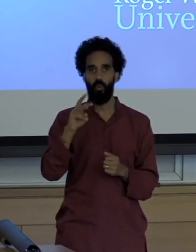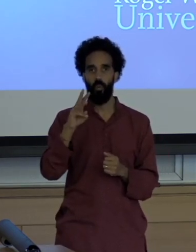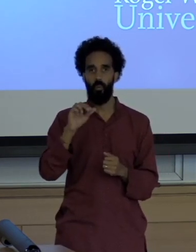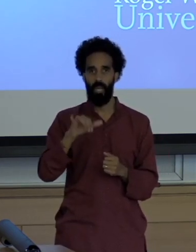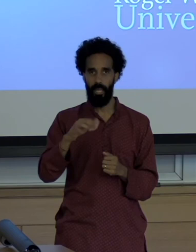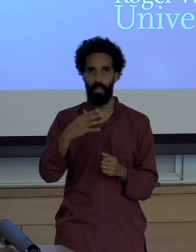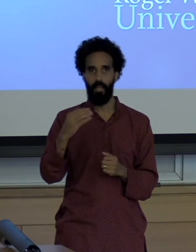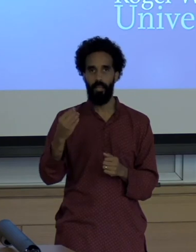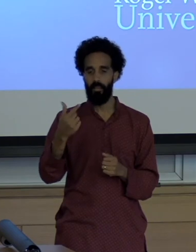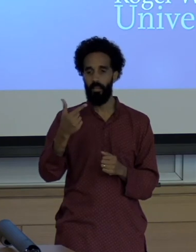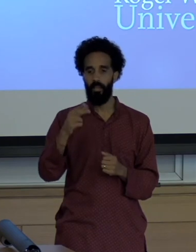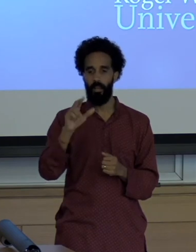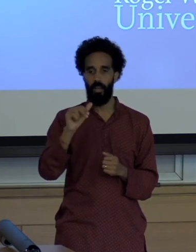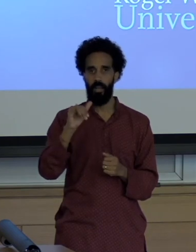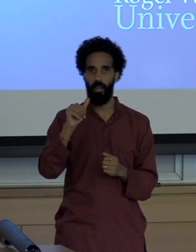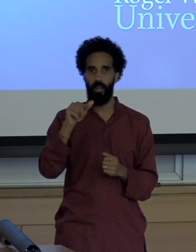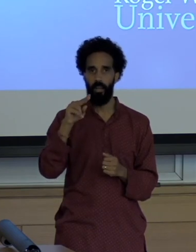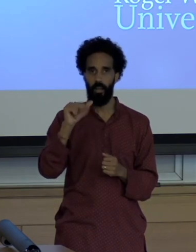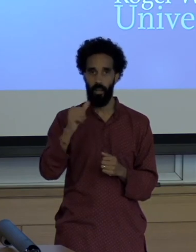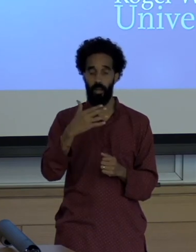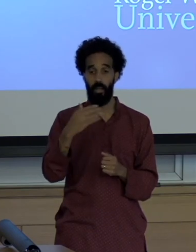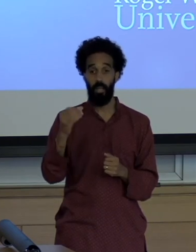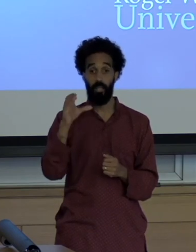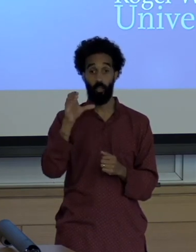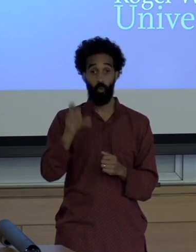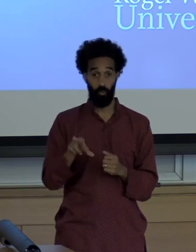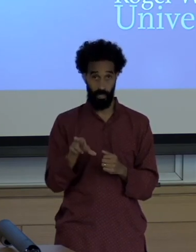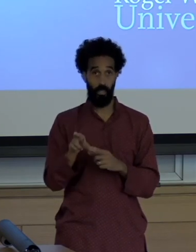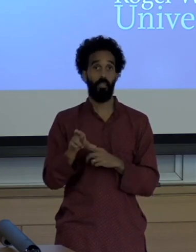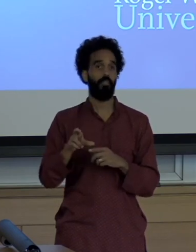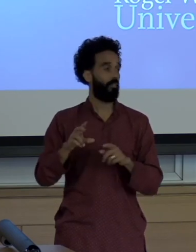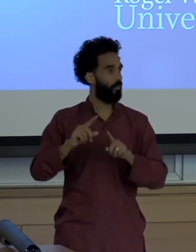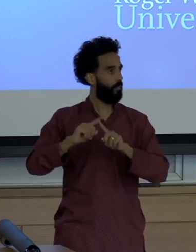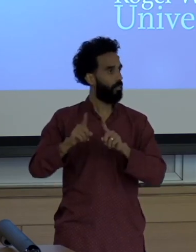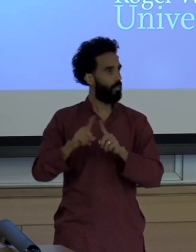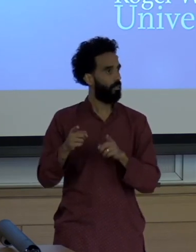the Minister of Costa Rica and an a